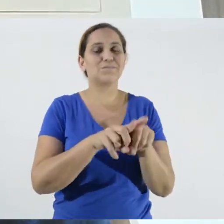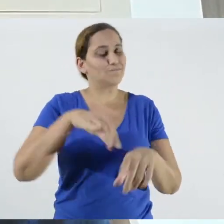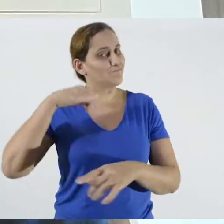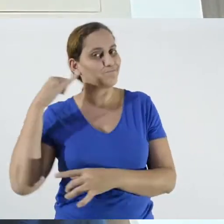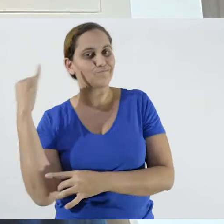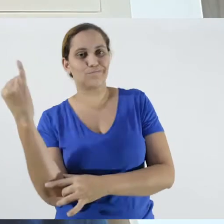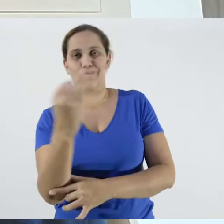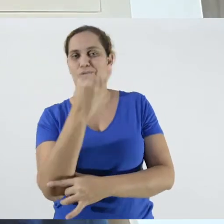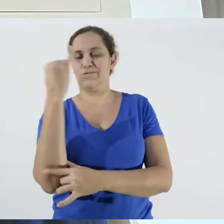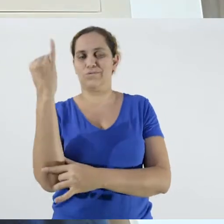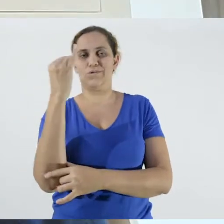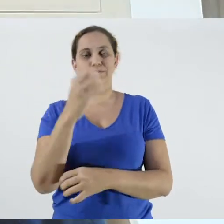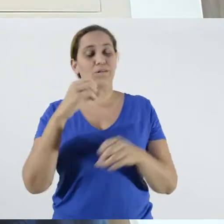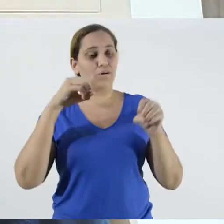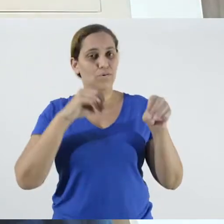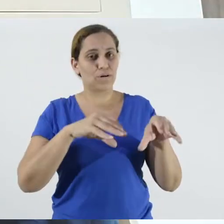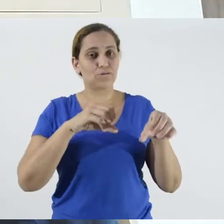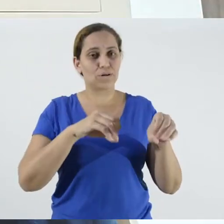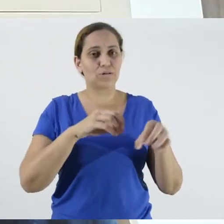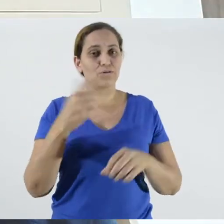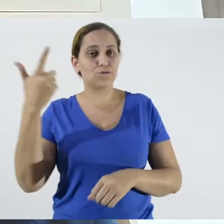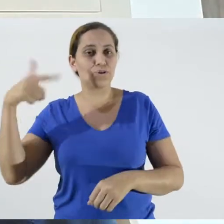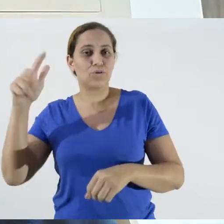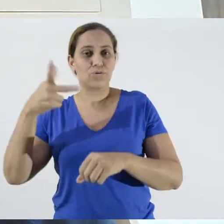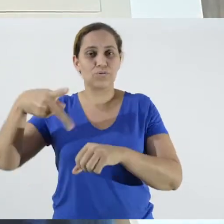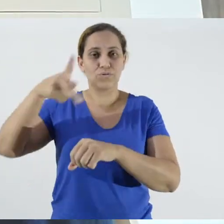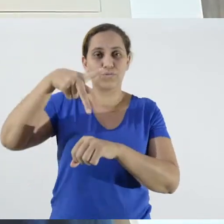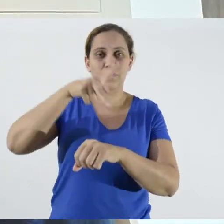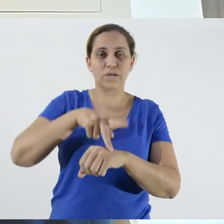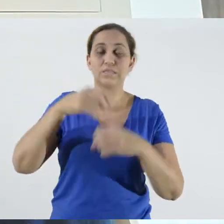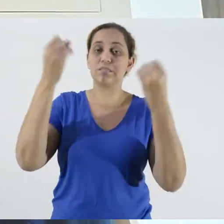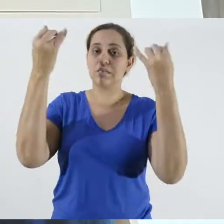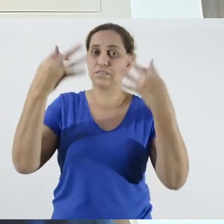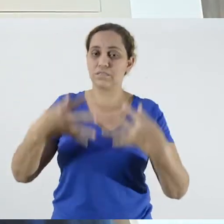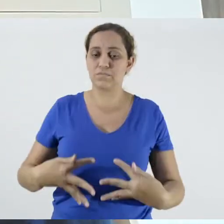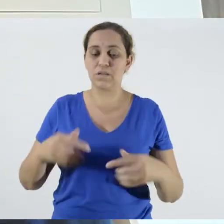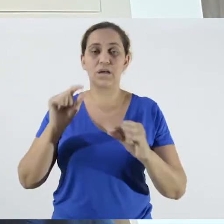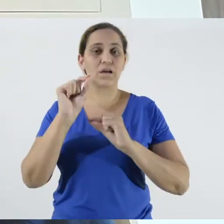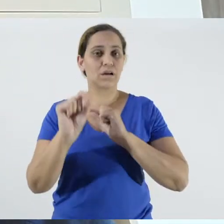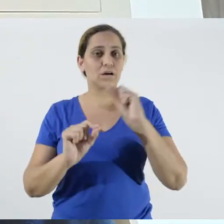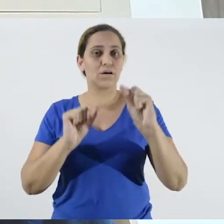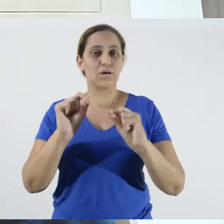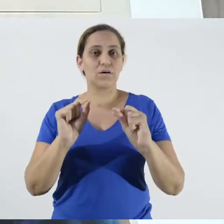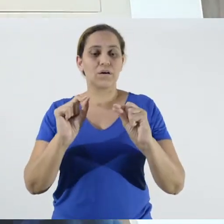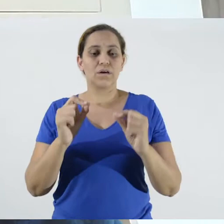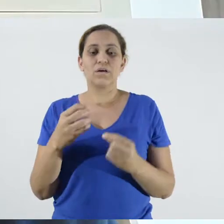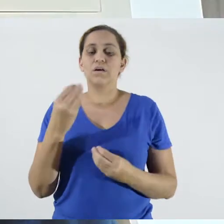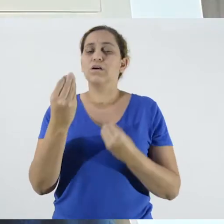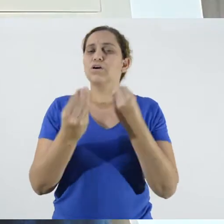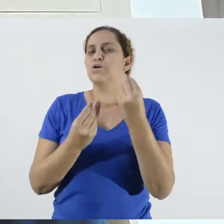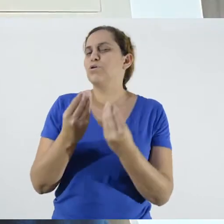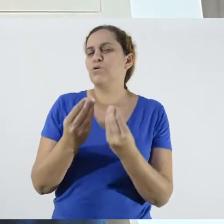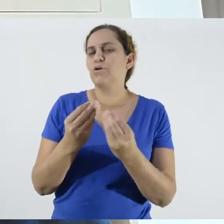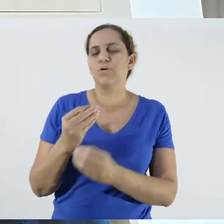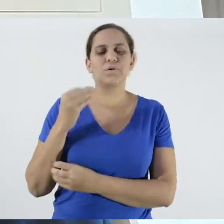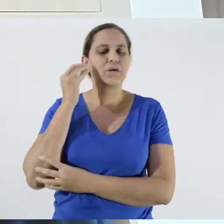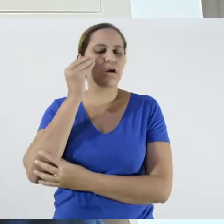that offers us an explanation of what the experience is for the individual,